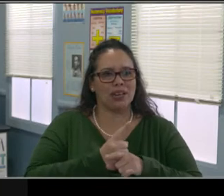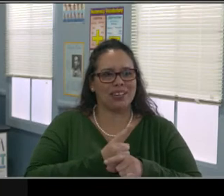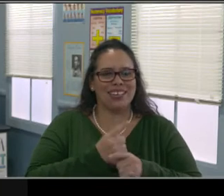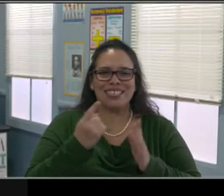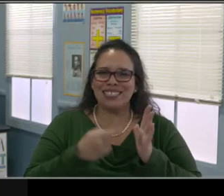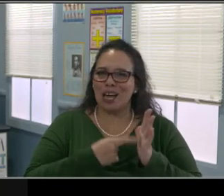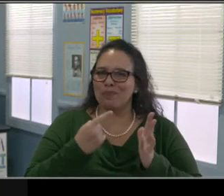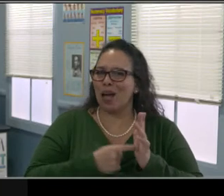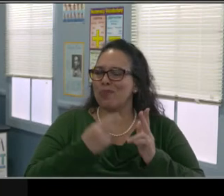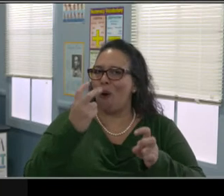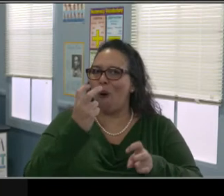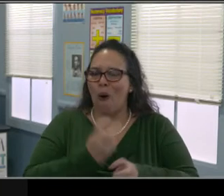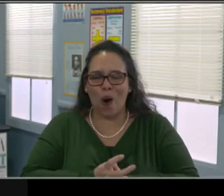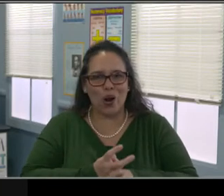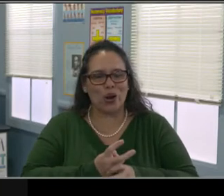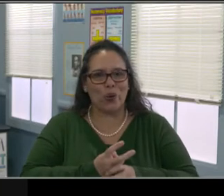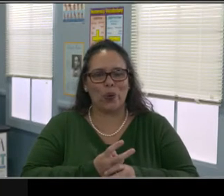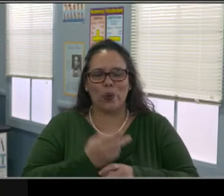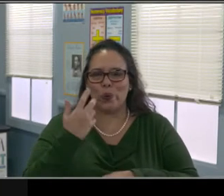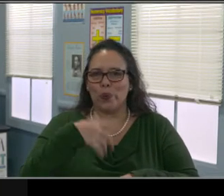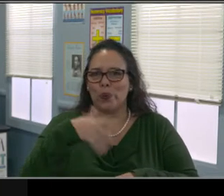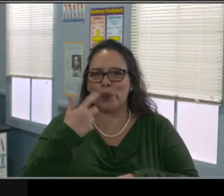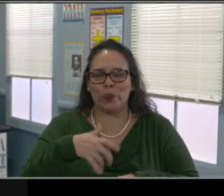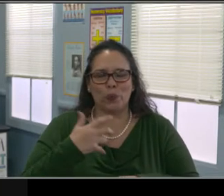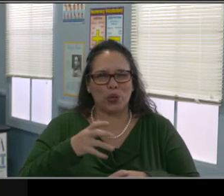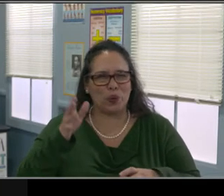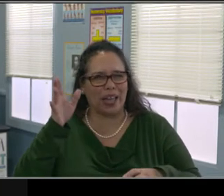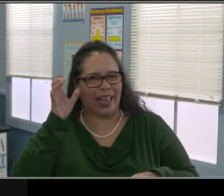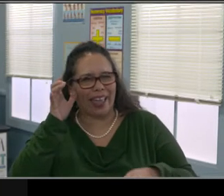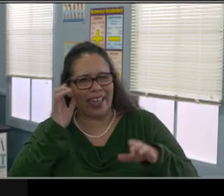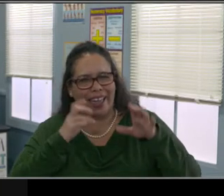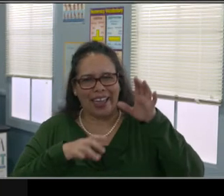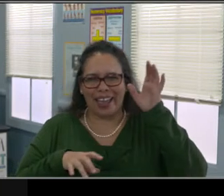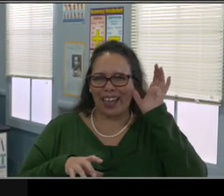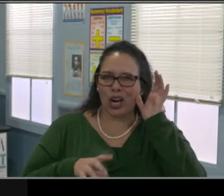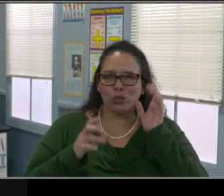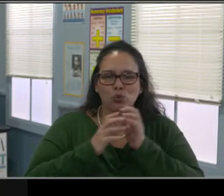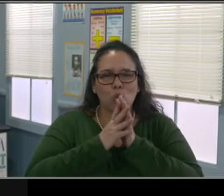she tried to give you the most patent pieces but as she stated,